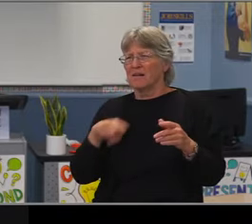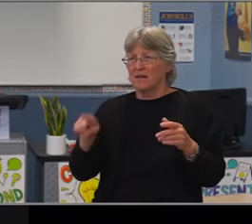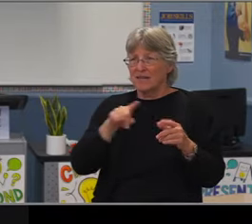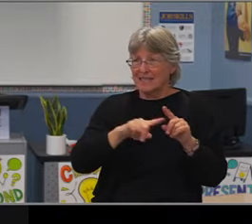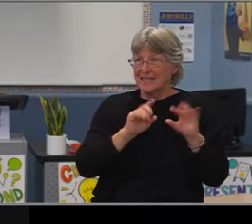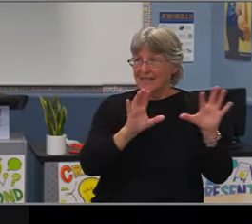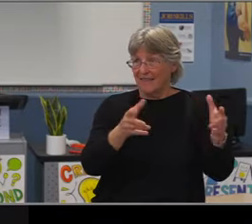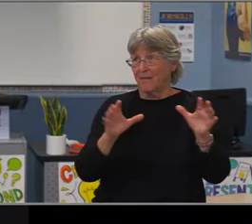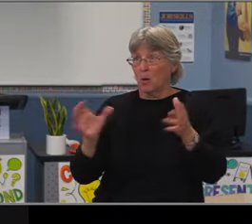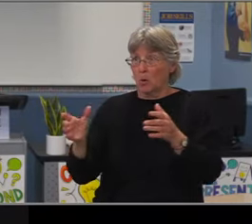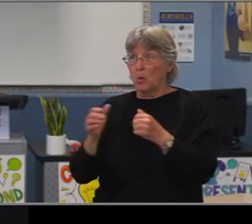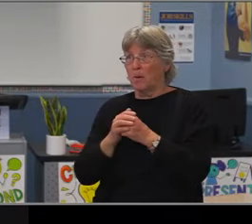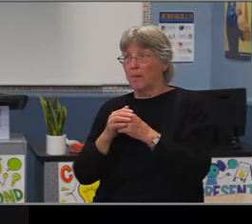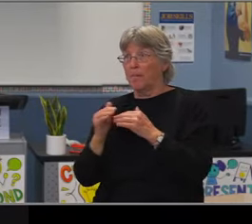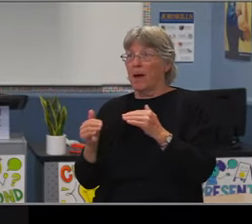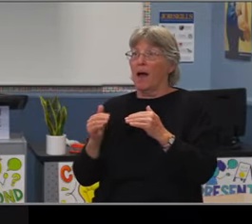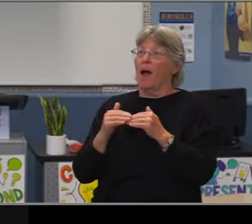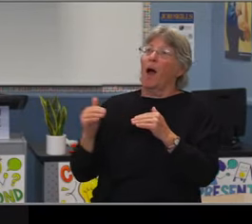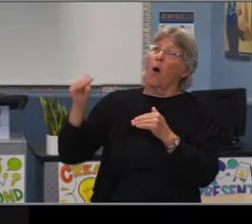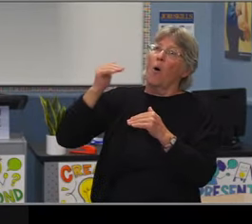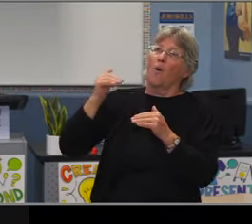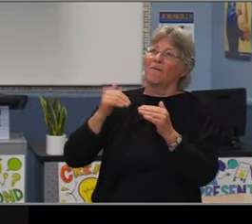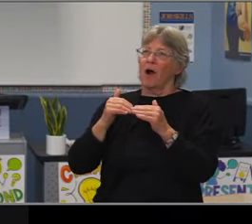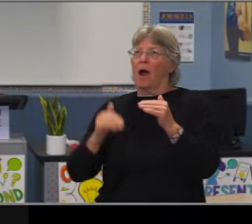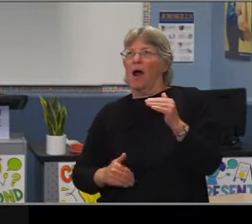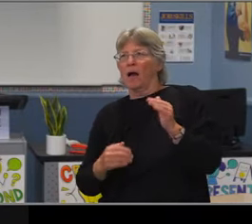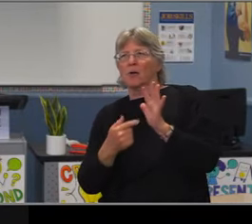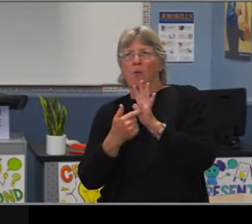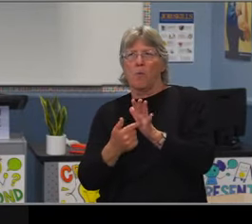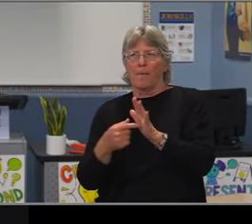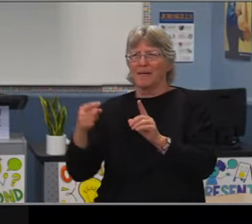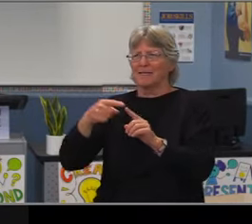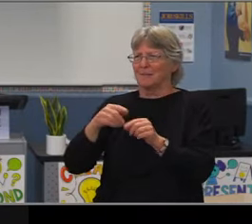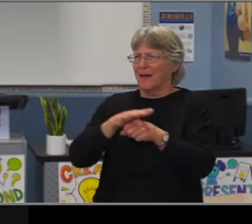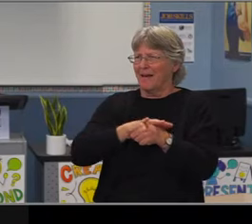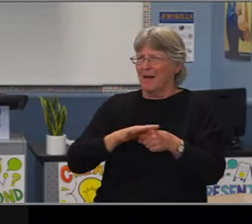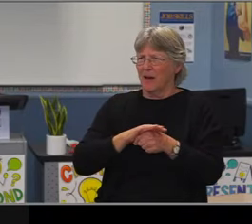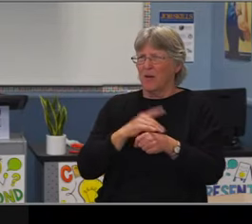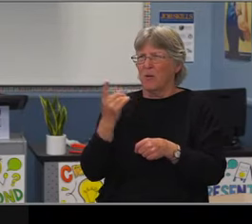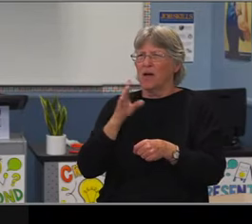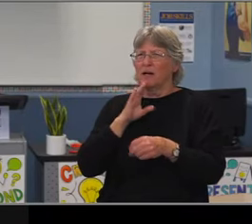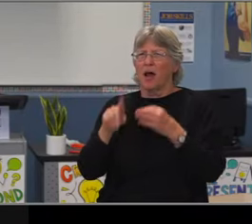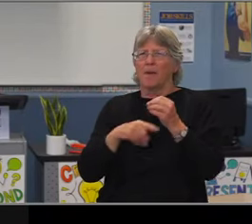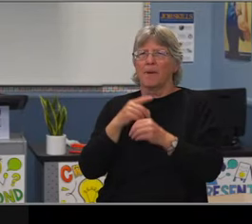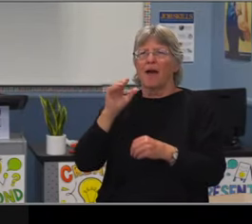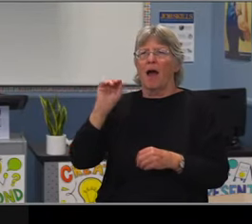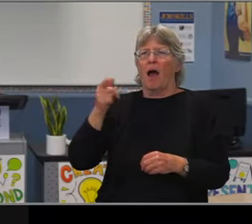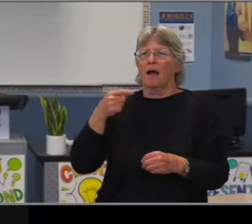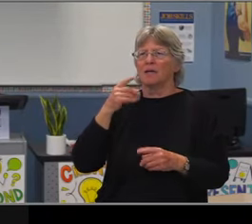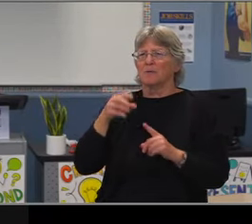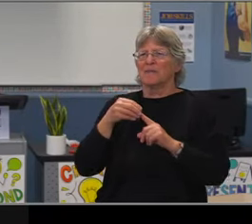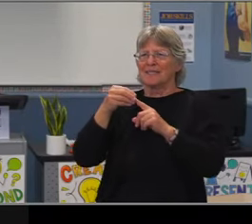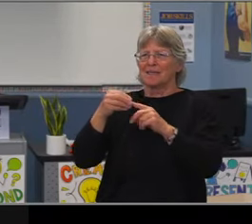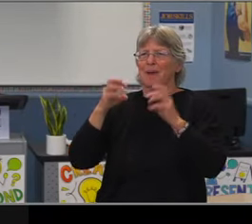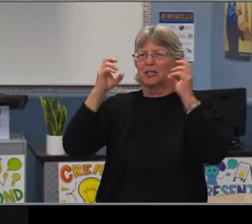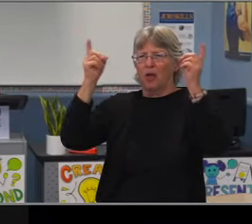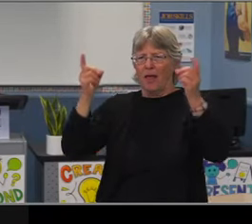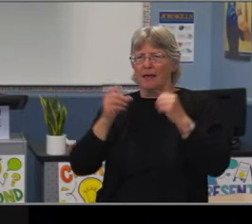as attendance goes down, high school readiness goes down for every subgroup. There is a gap and it actually seems to be